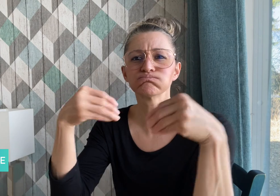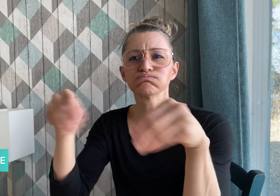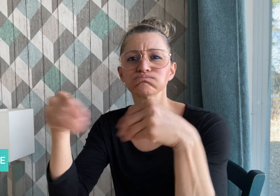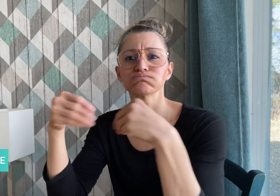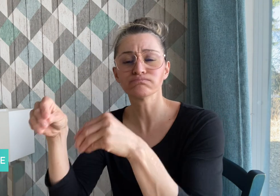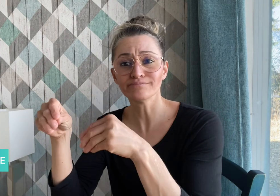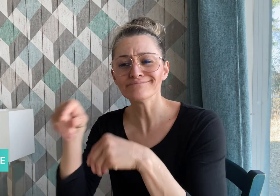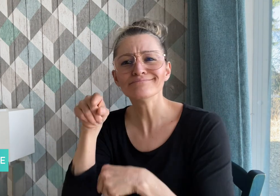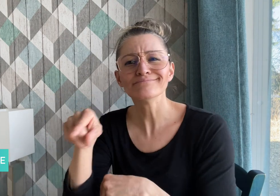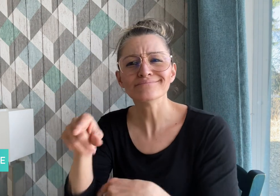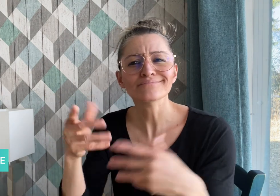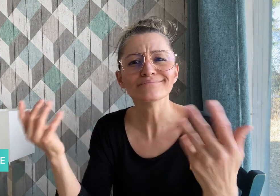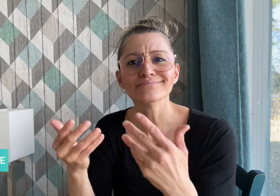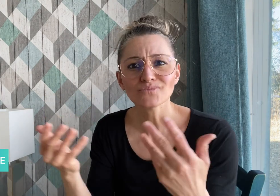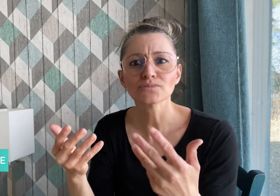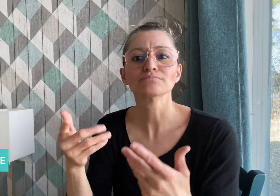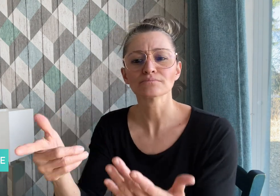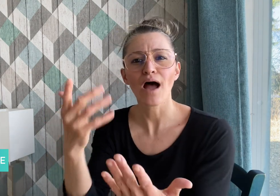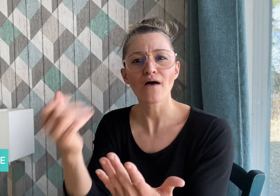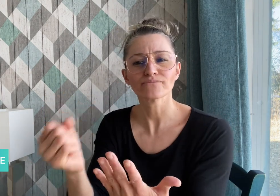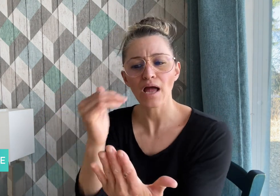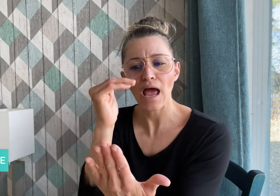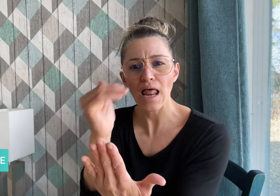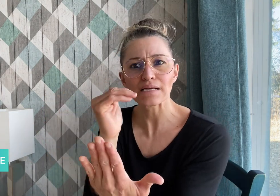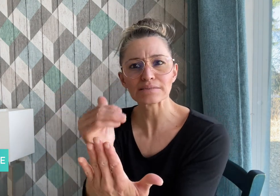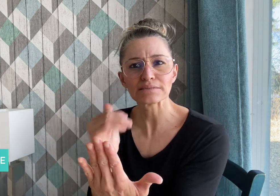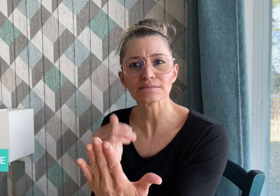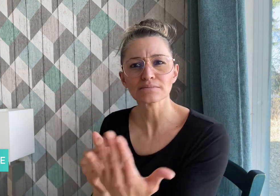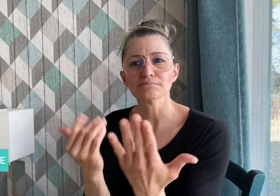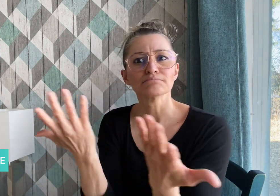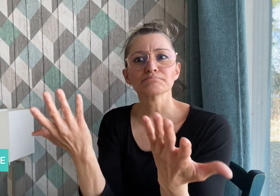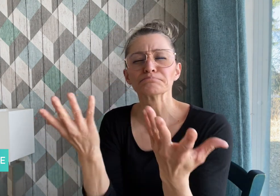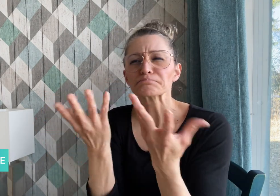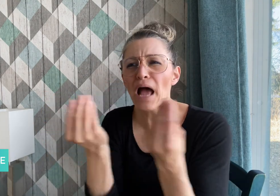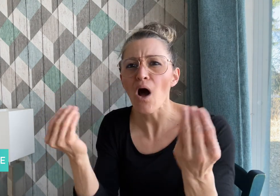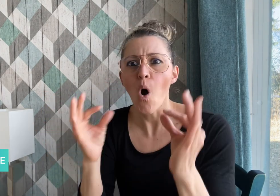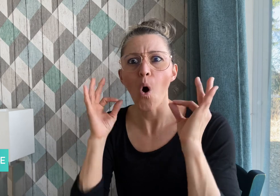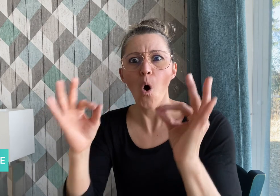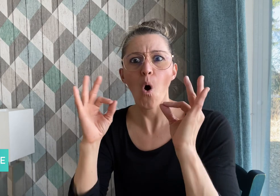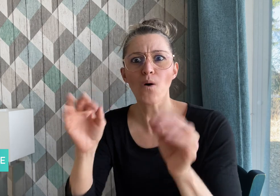Best Sellers, which is a list of the most